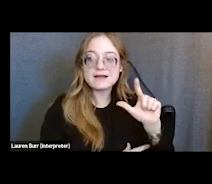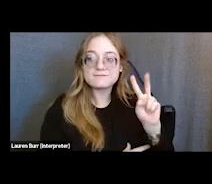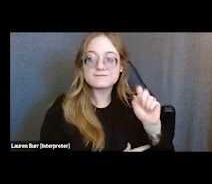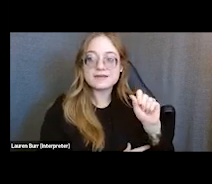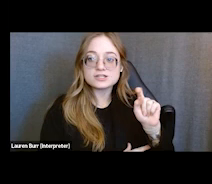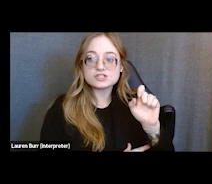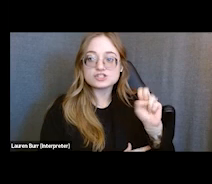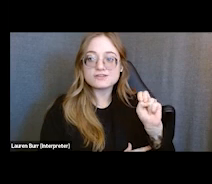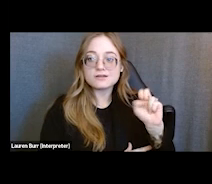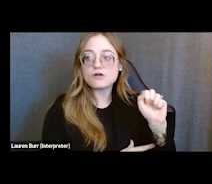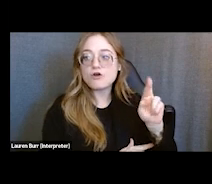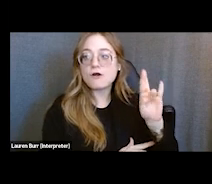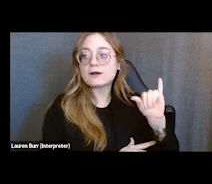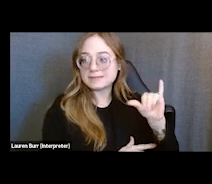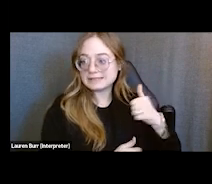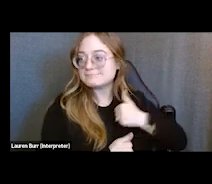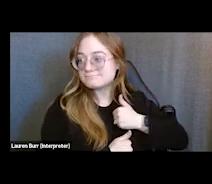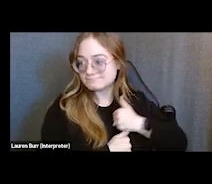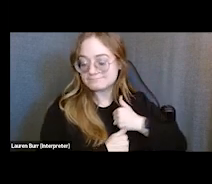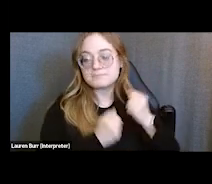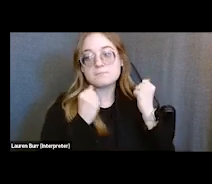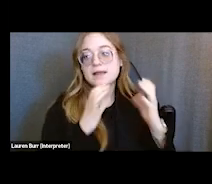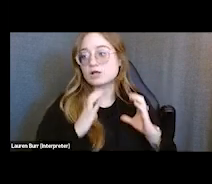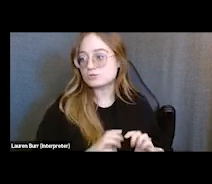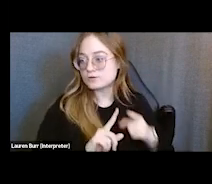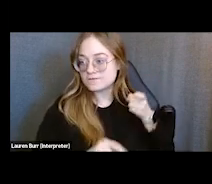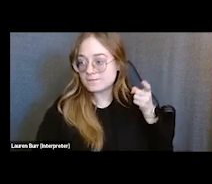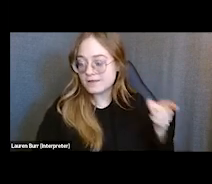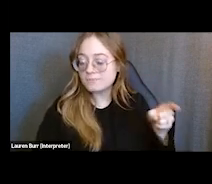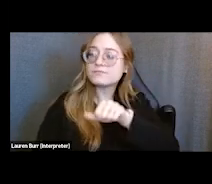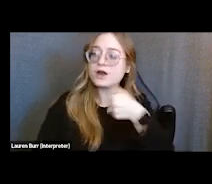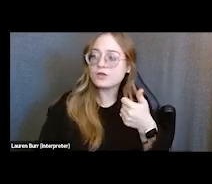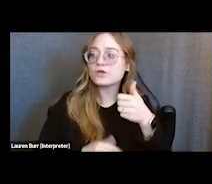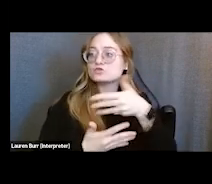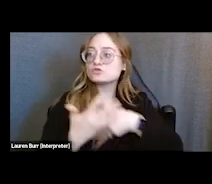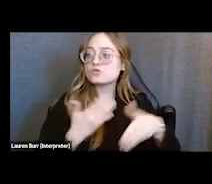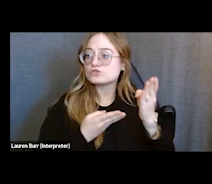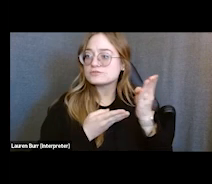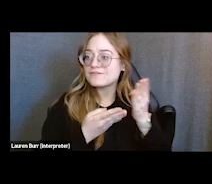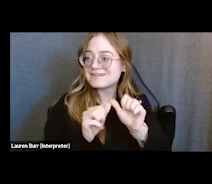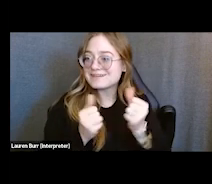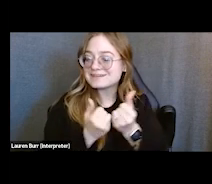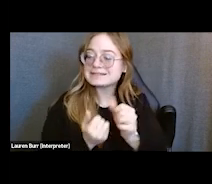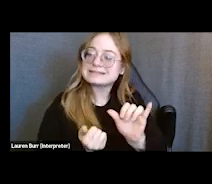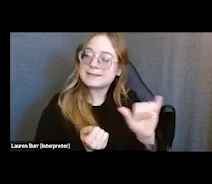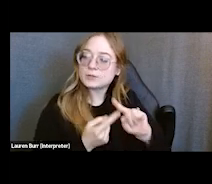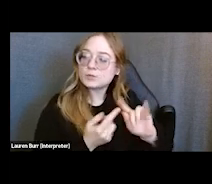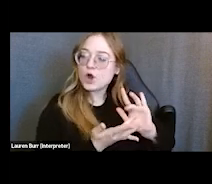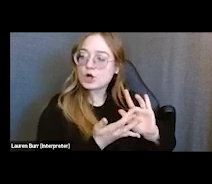We get a lot of consumers from there. Other social service agencies that are similar to Outreach but don't have SOAR embedded